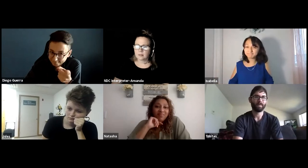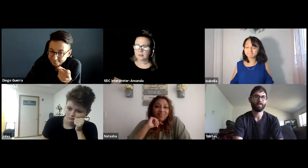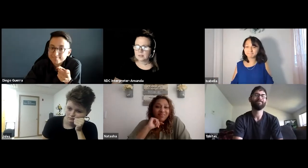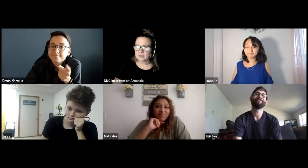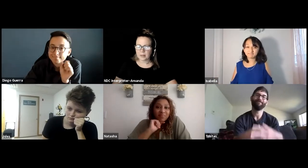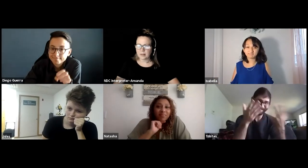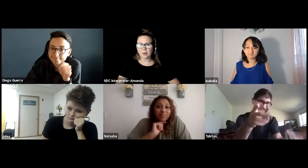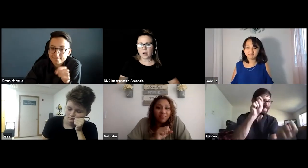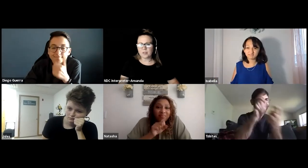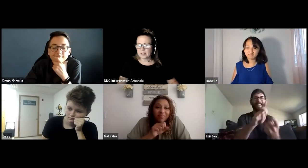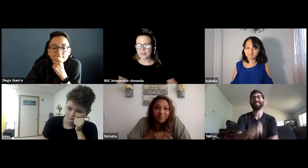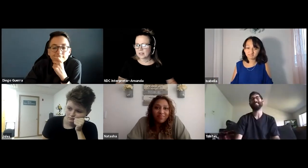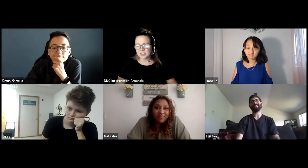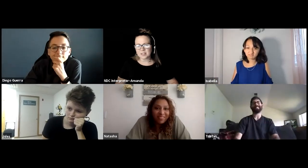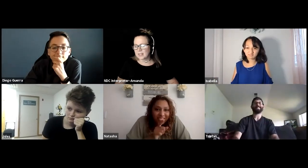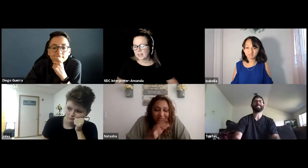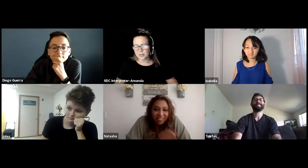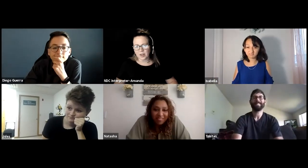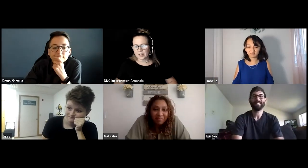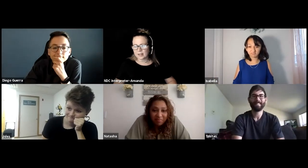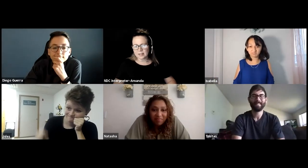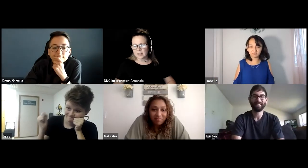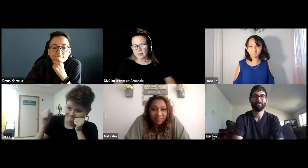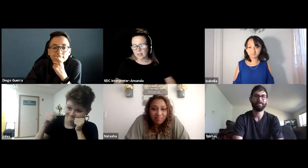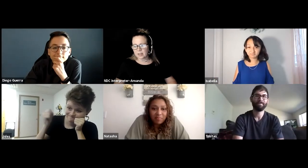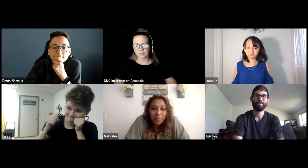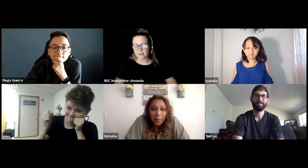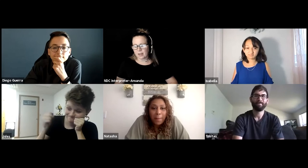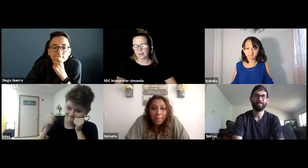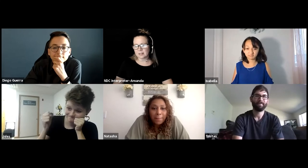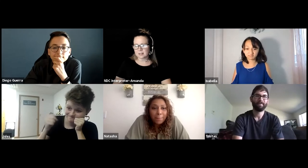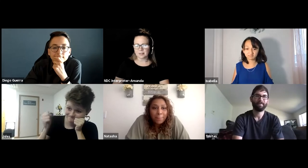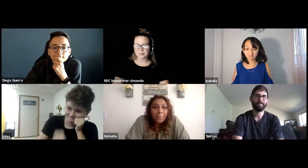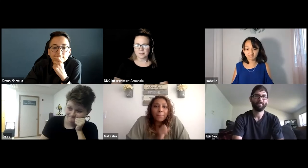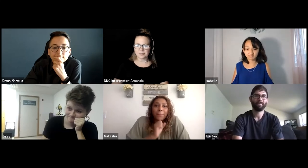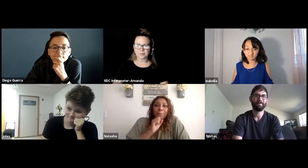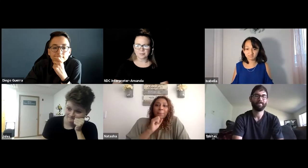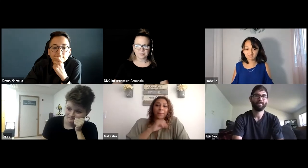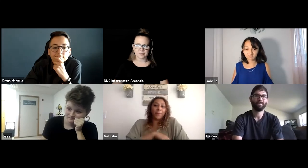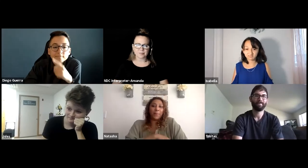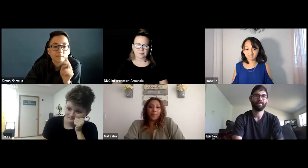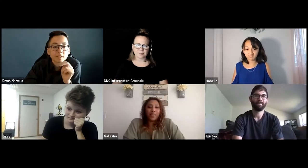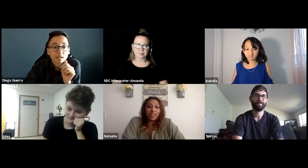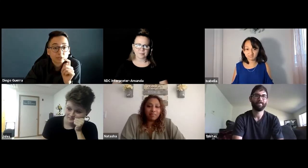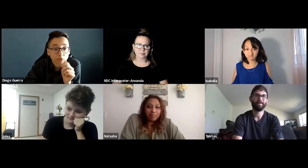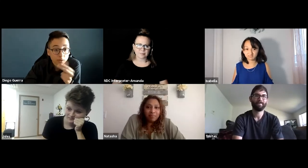This is Bella. Often I think it's just a second thought, it's nothing they think of in advance. Exactly says Tristan.